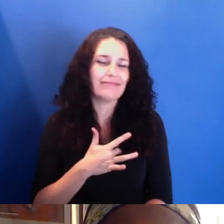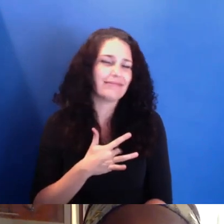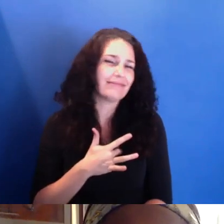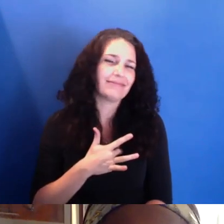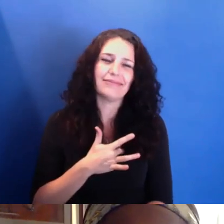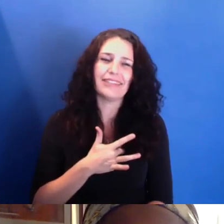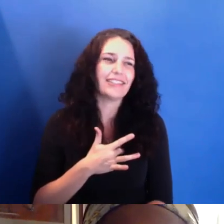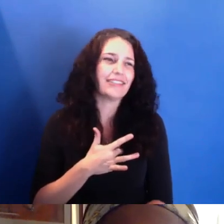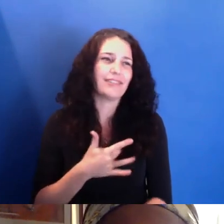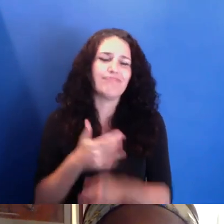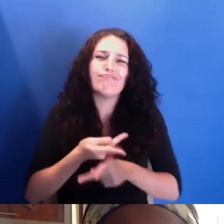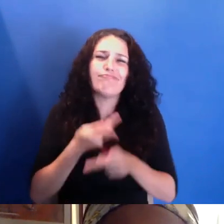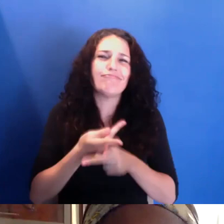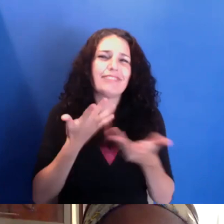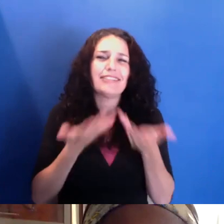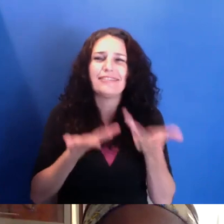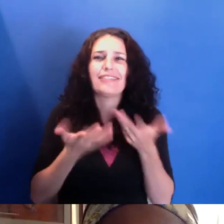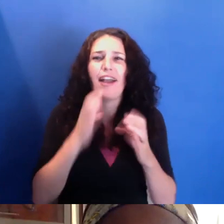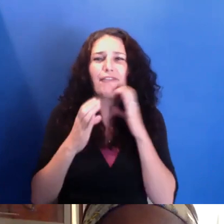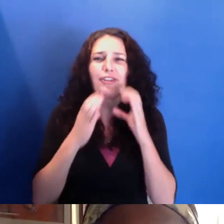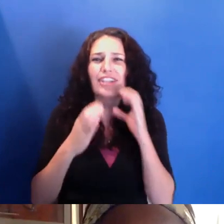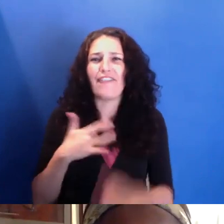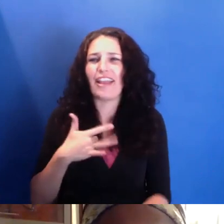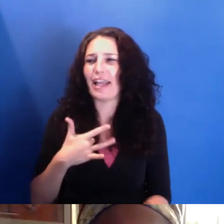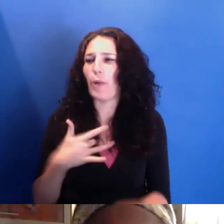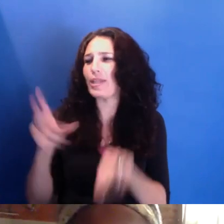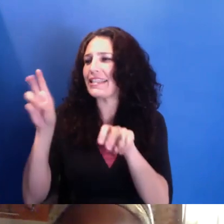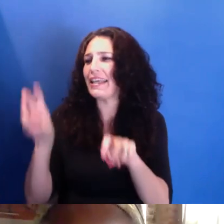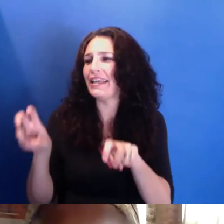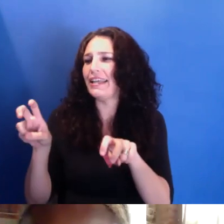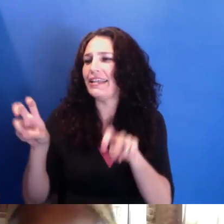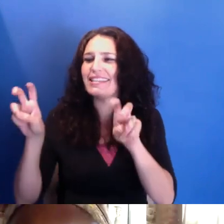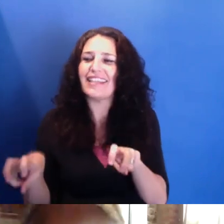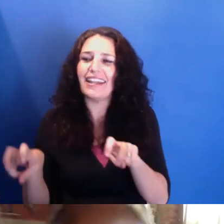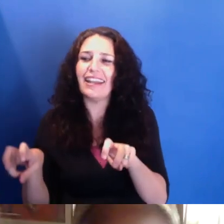I feel like you guys were sitting next to me at a cafe and I was kind of ear hustling on the best conversation.